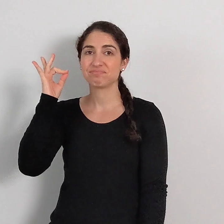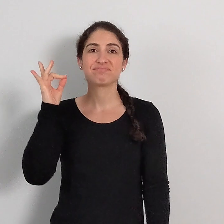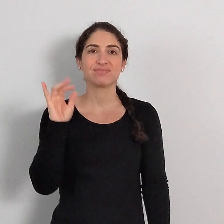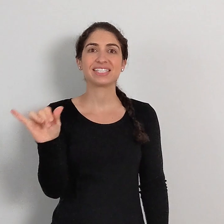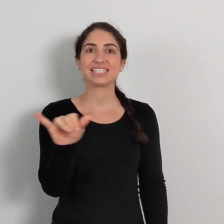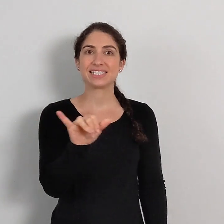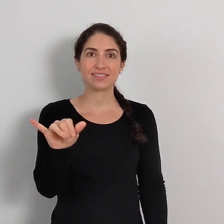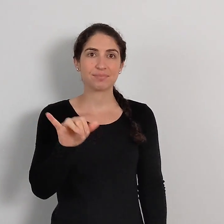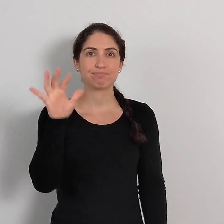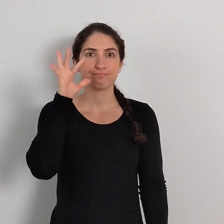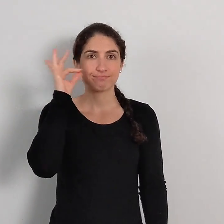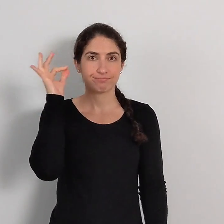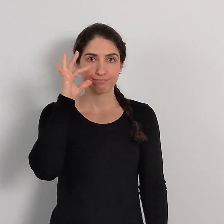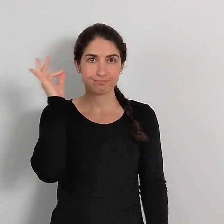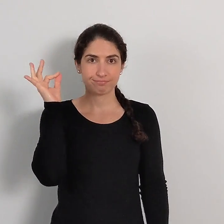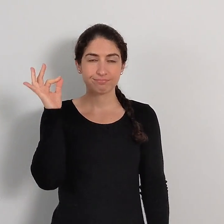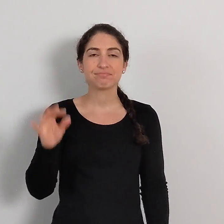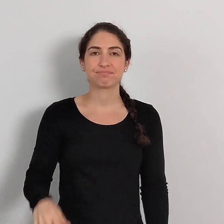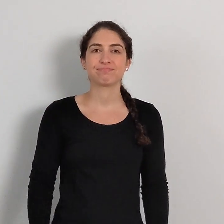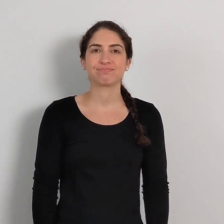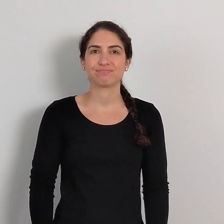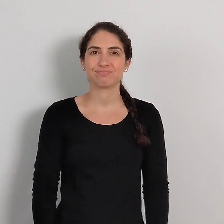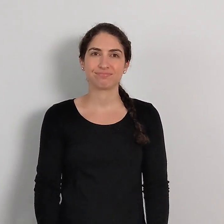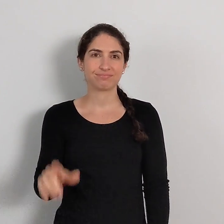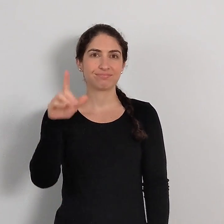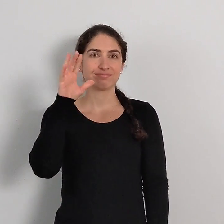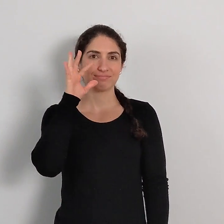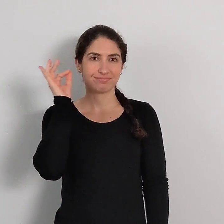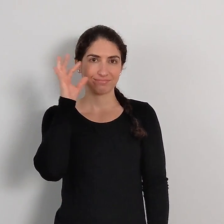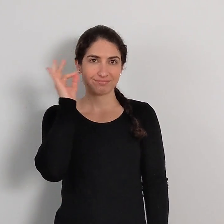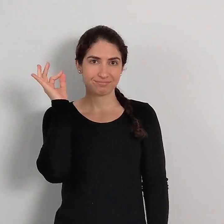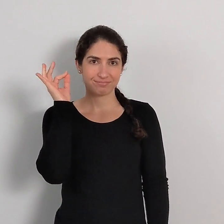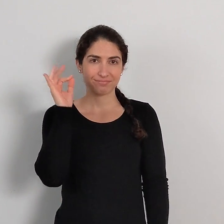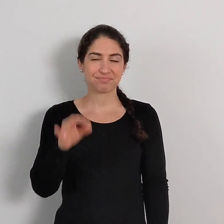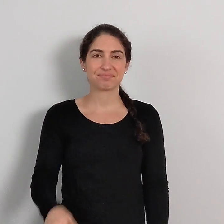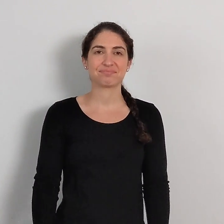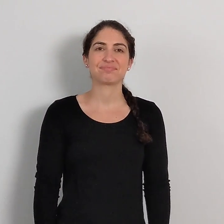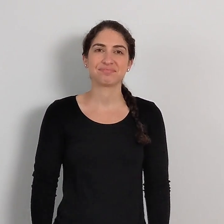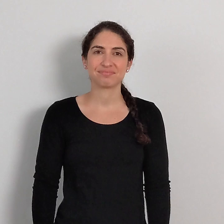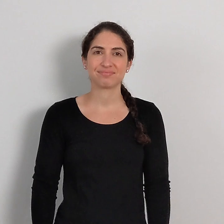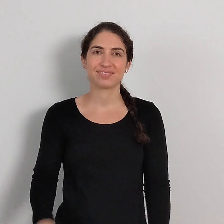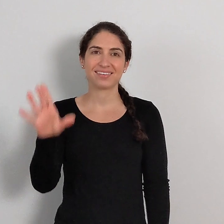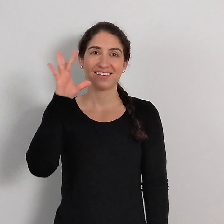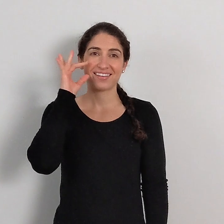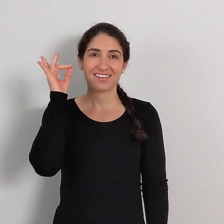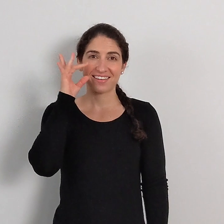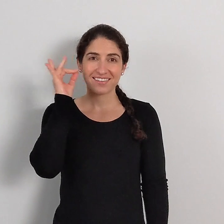Same thing as CAT CAT or CAT